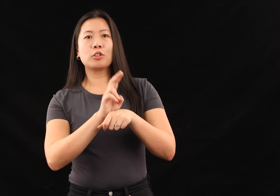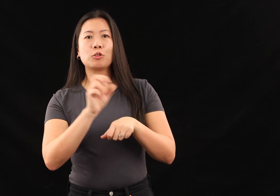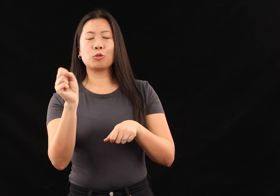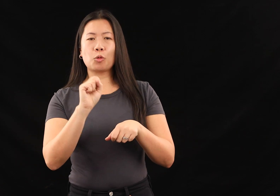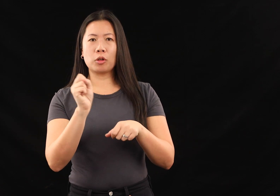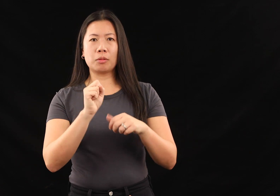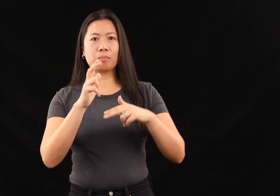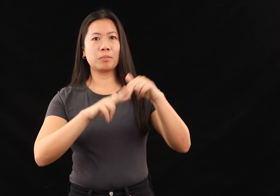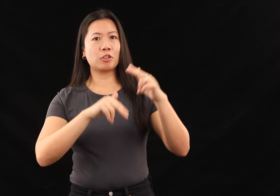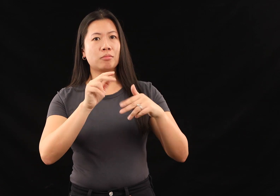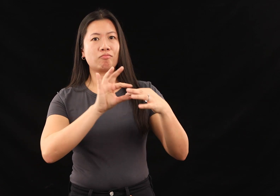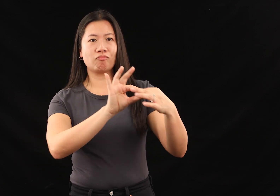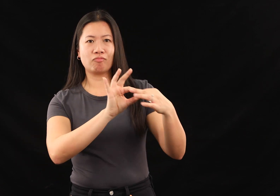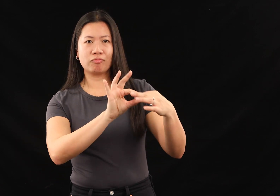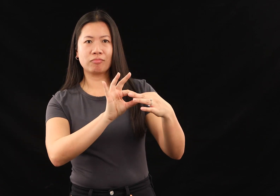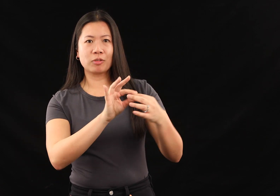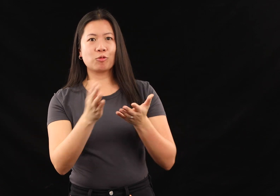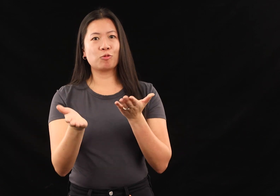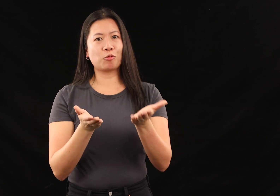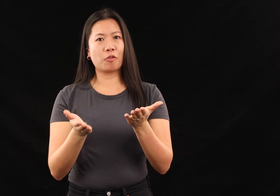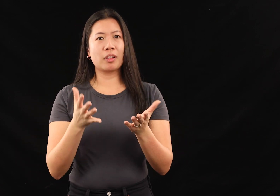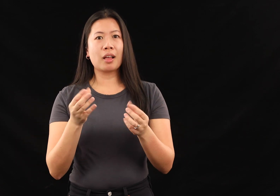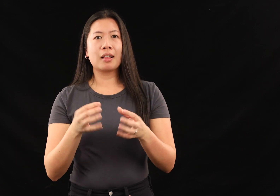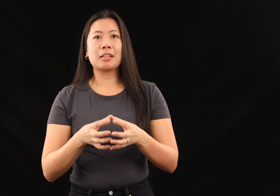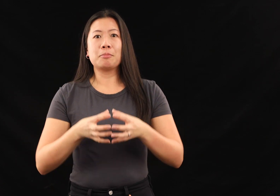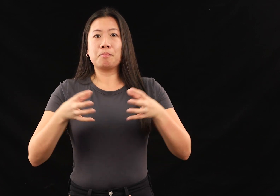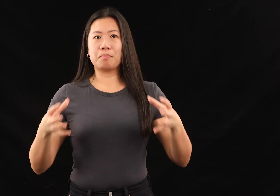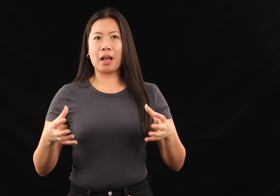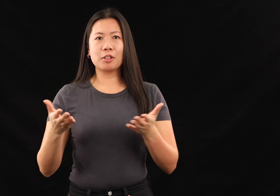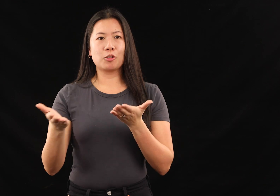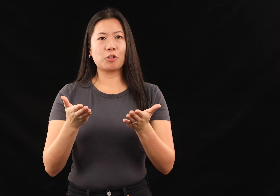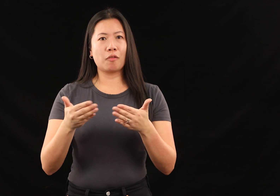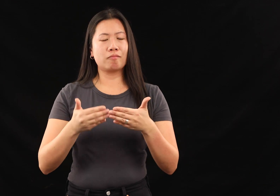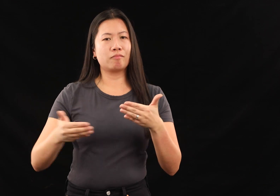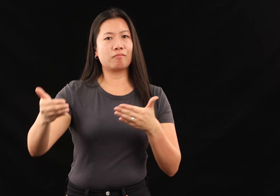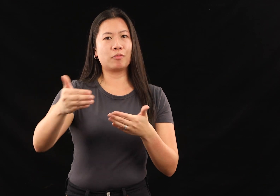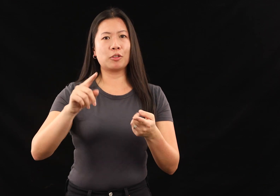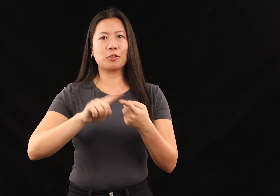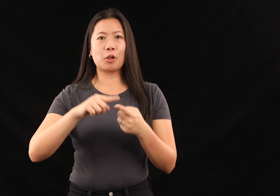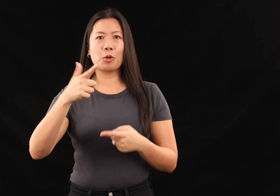using Sorenson’s relationship-building services, and to expand those services further to